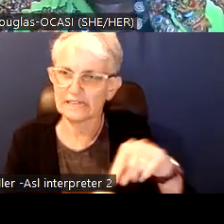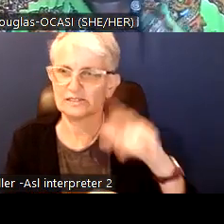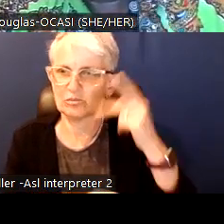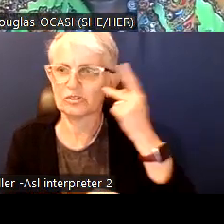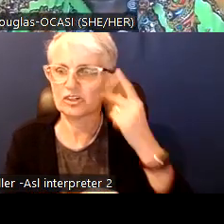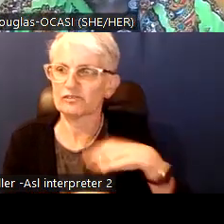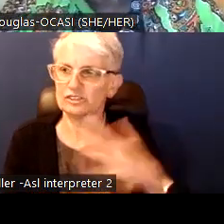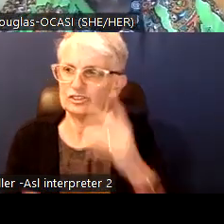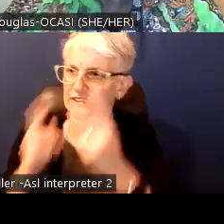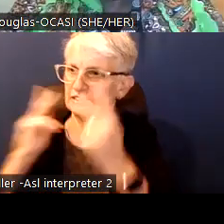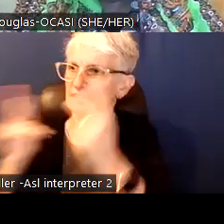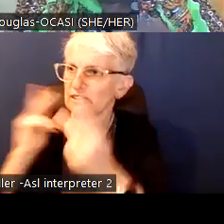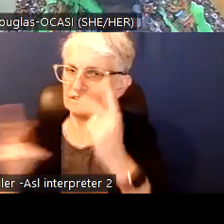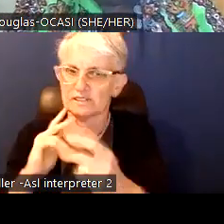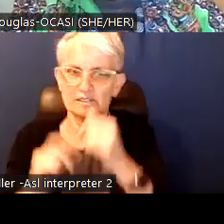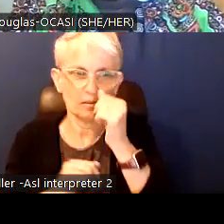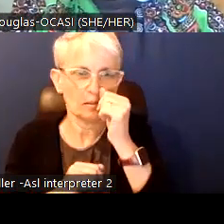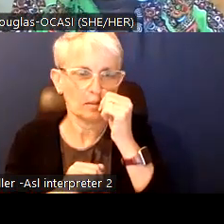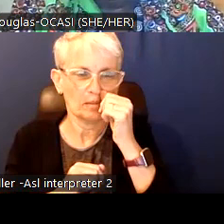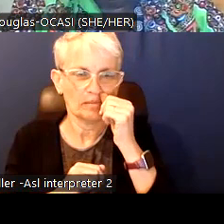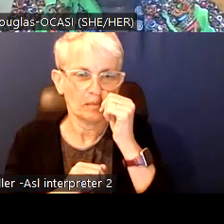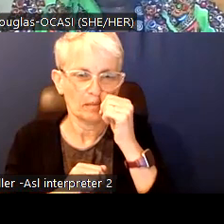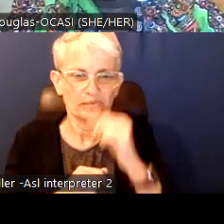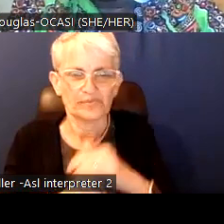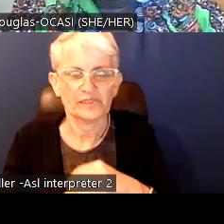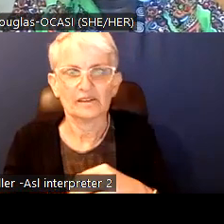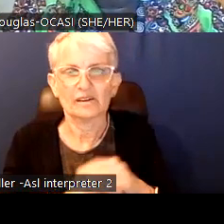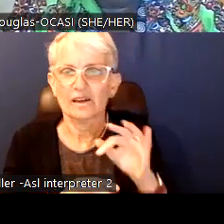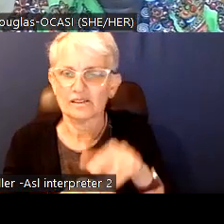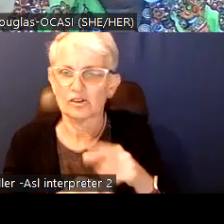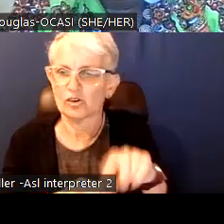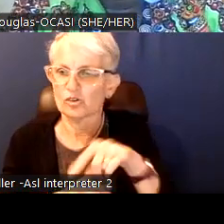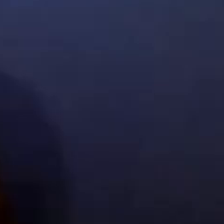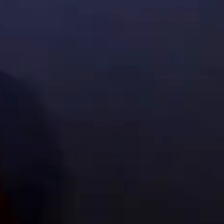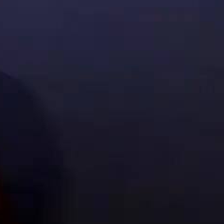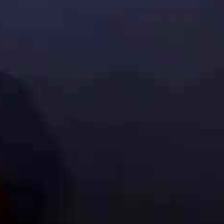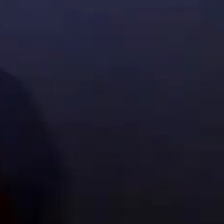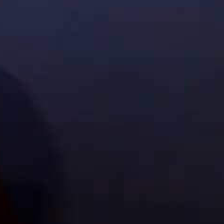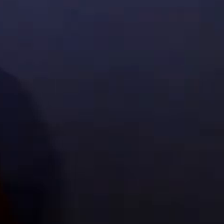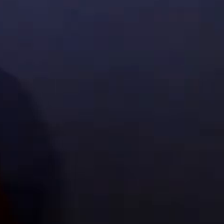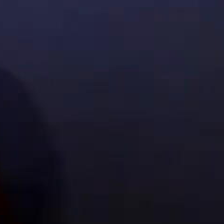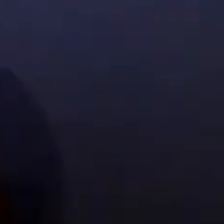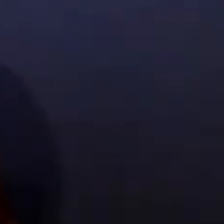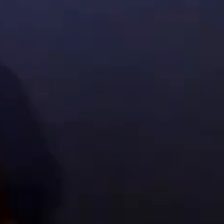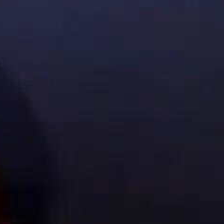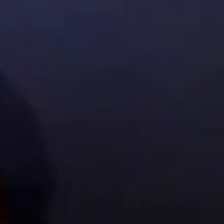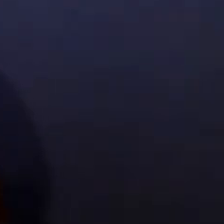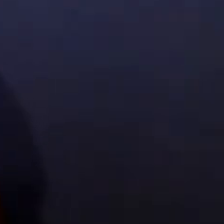Those the politicians that show up at their events and those of the politicians that claim